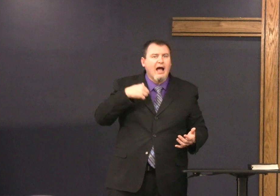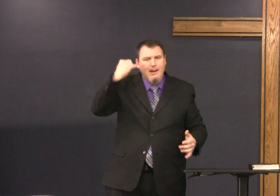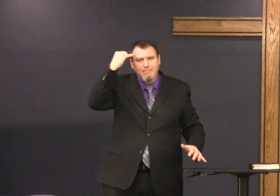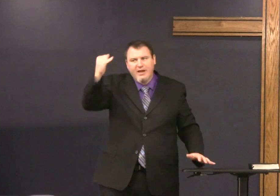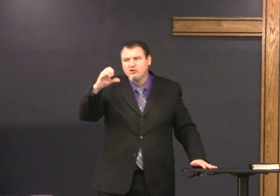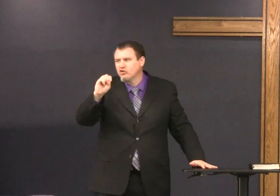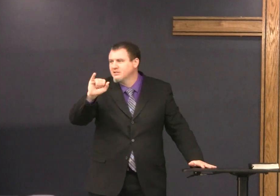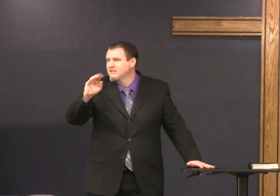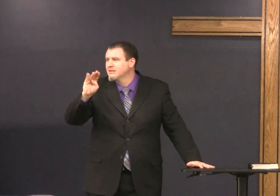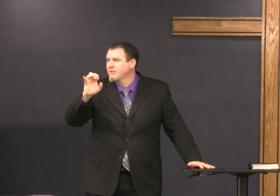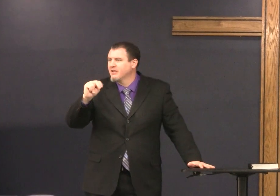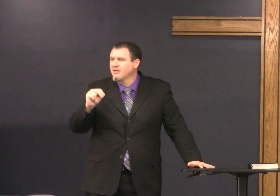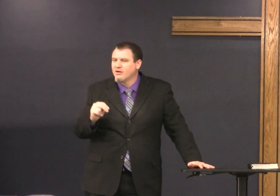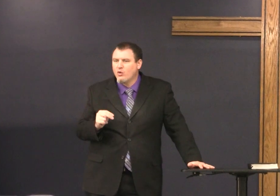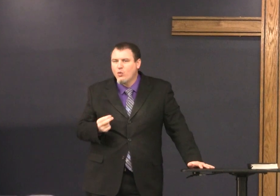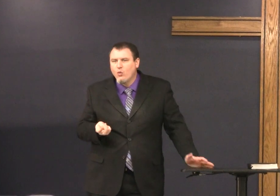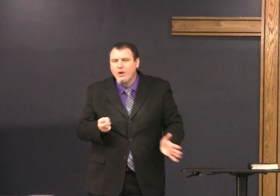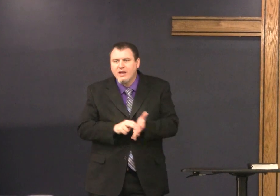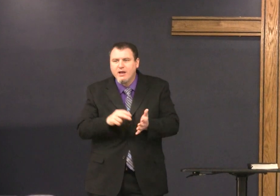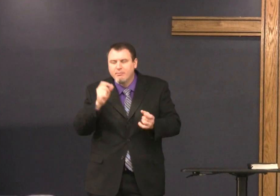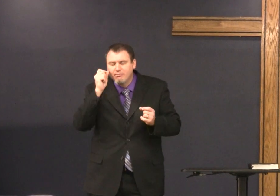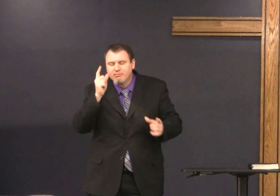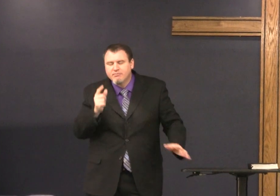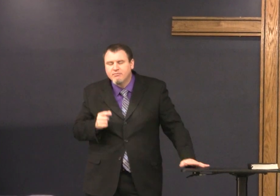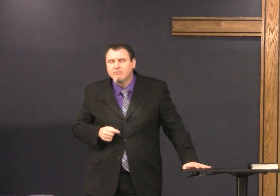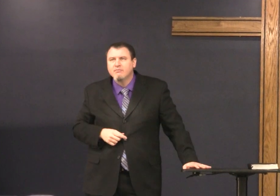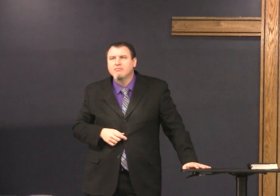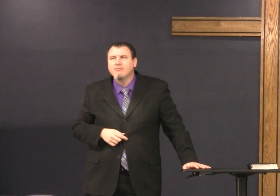it doesn't tell us exactly how long he was there waiting